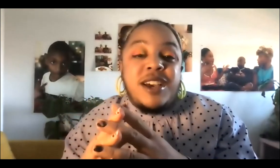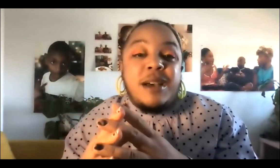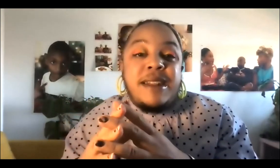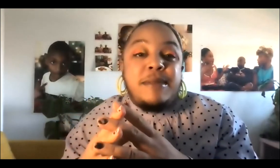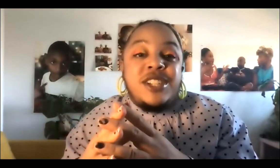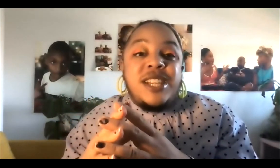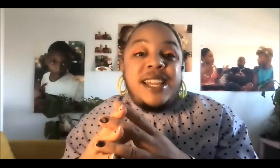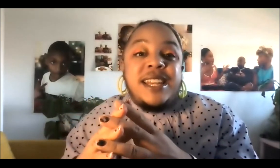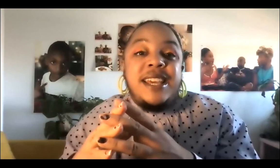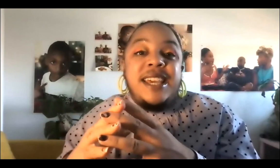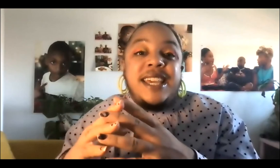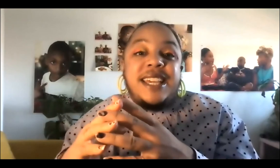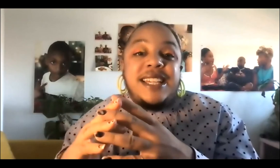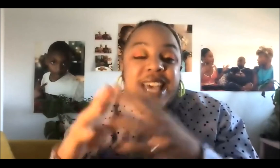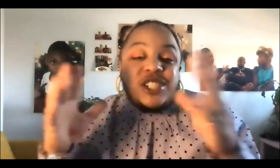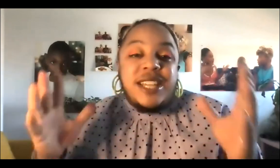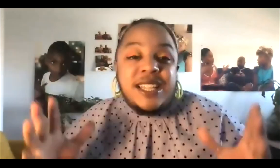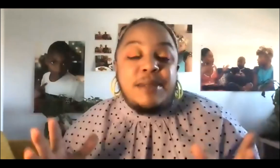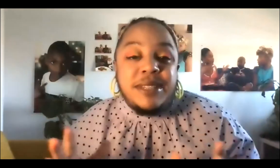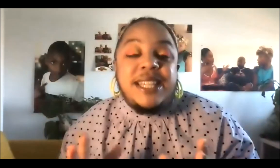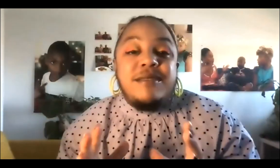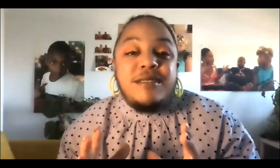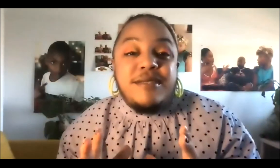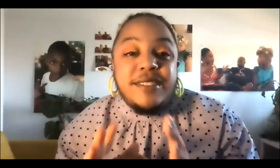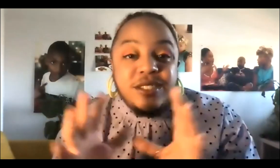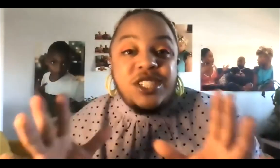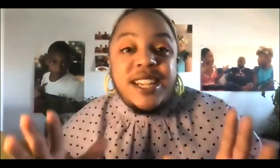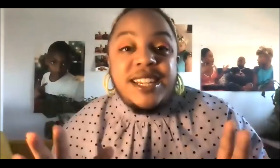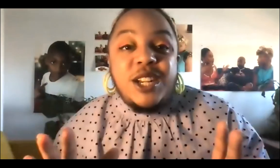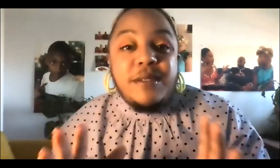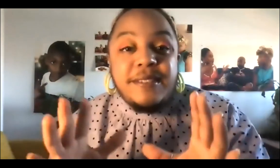when we talk about abolition is actually a complete revolution, you know, a